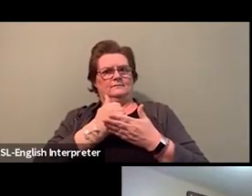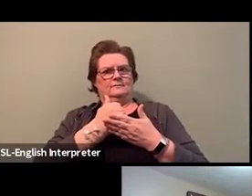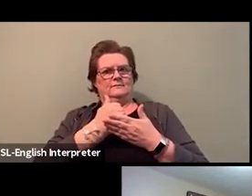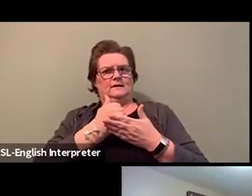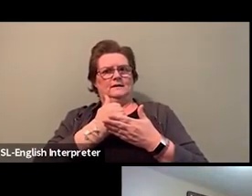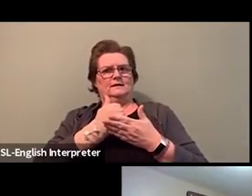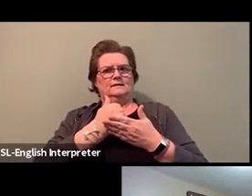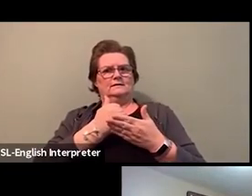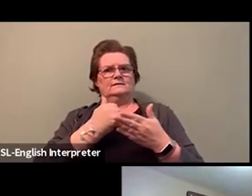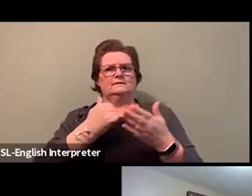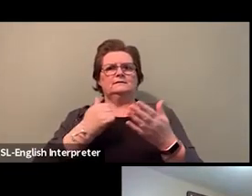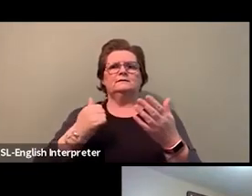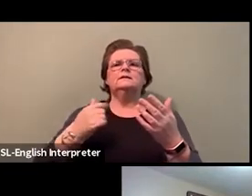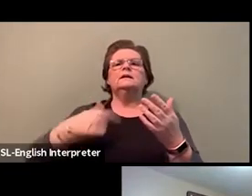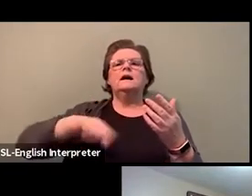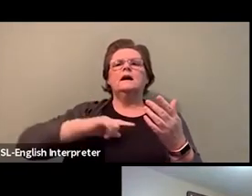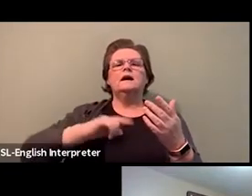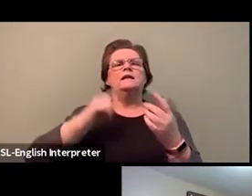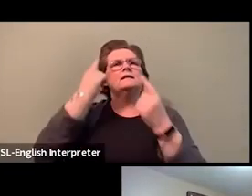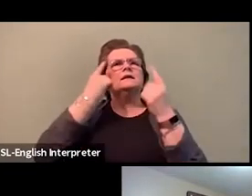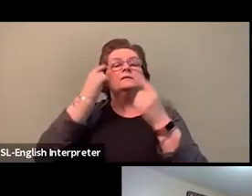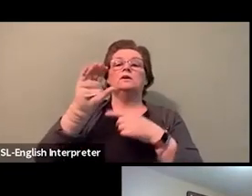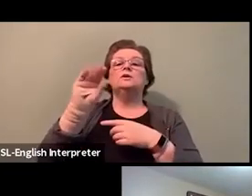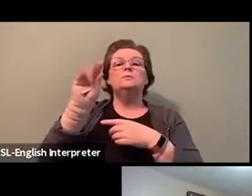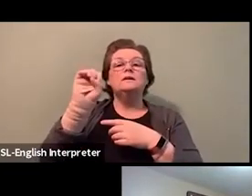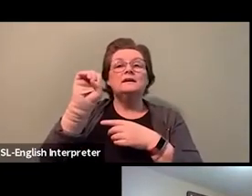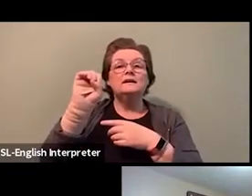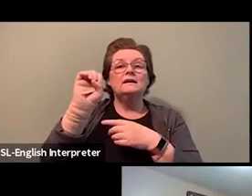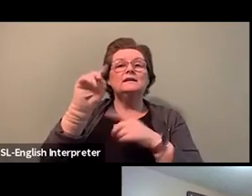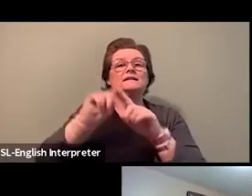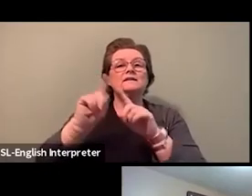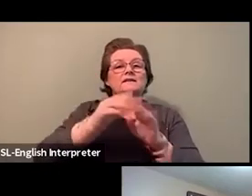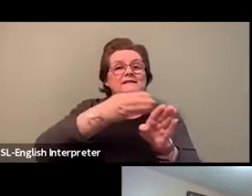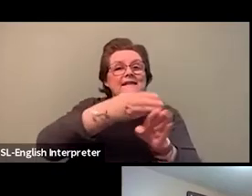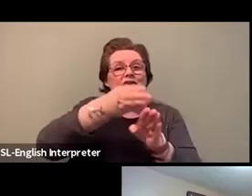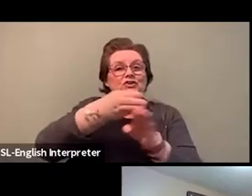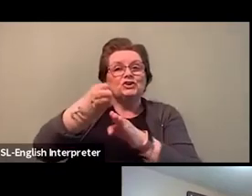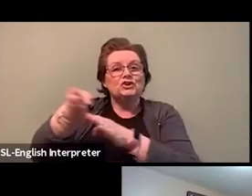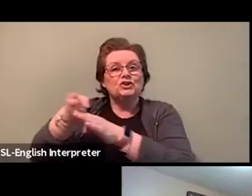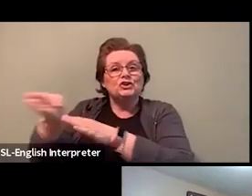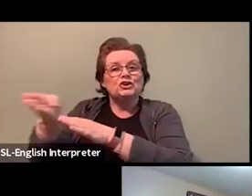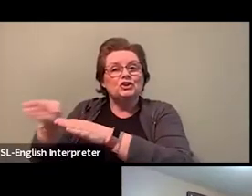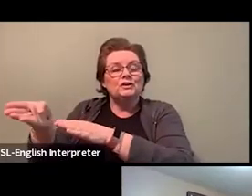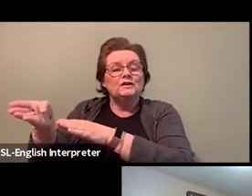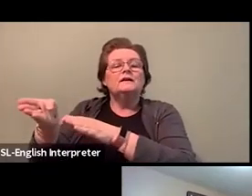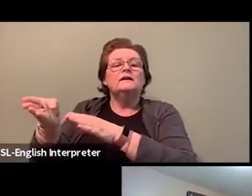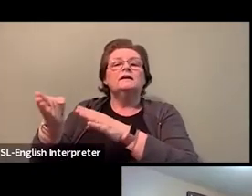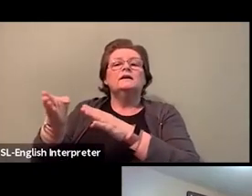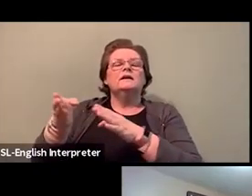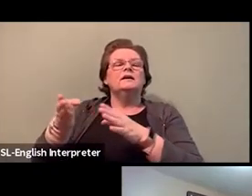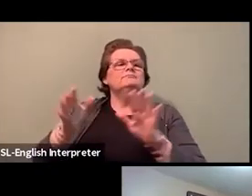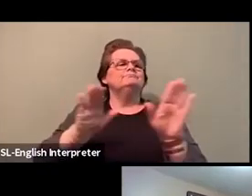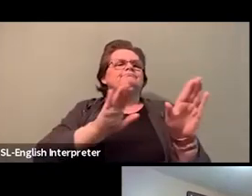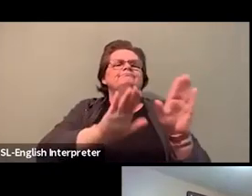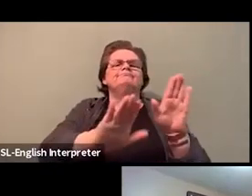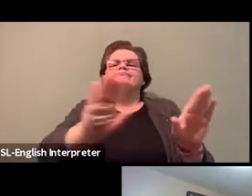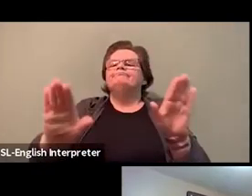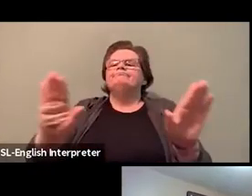where we have different sectors with different cultures and different challenges based on those cultures.